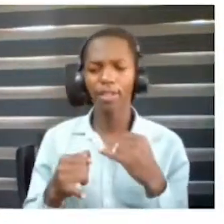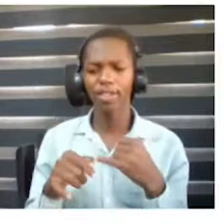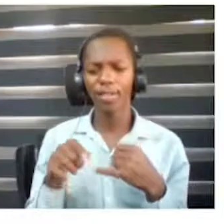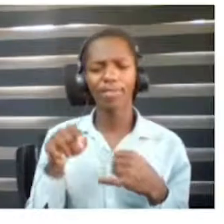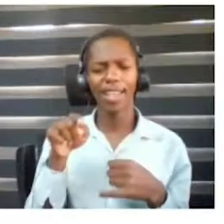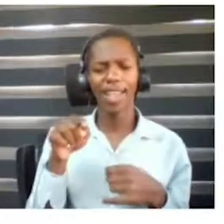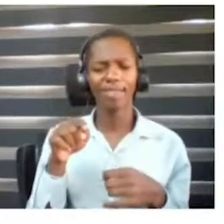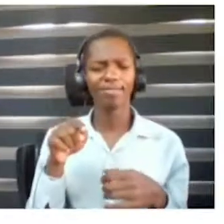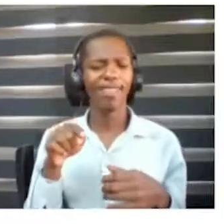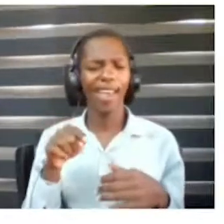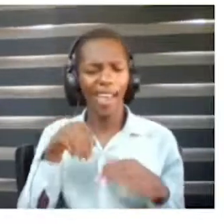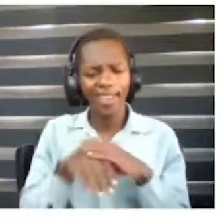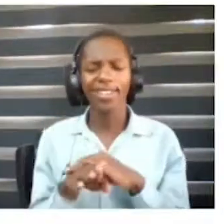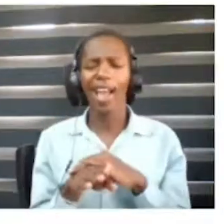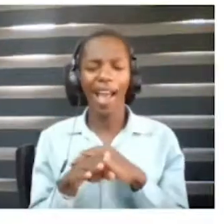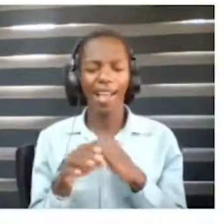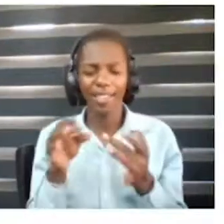I'm delighted we have the two finalists here with us today.